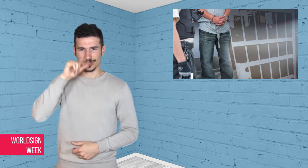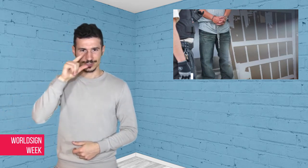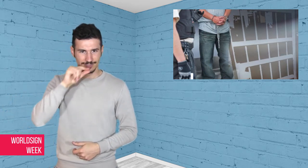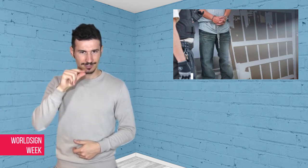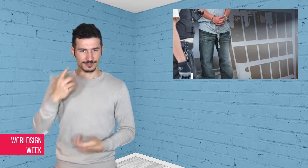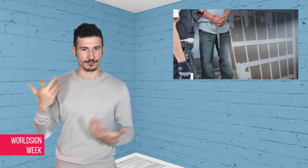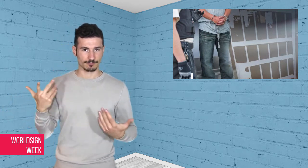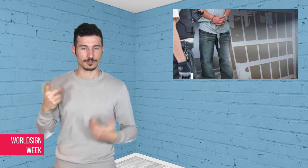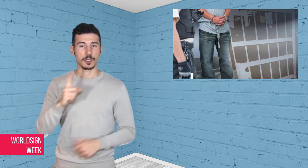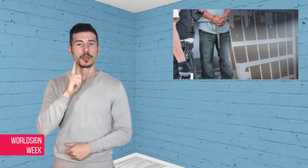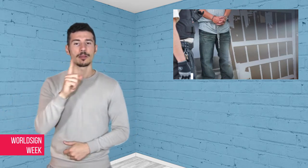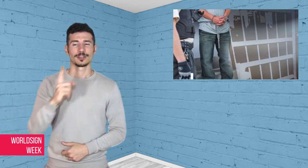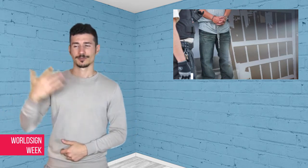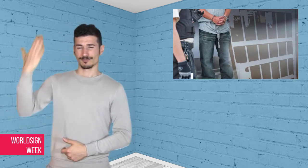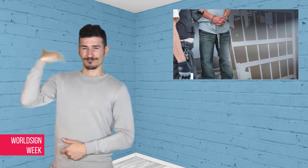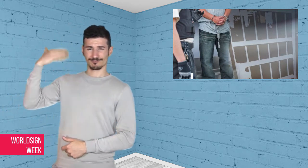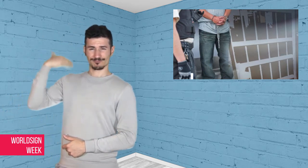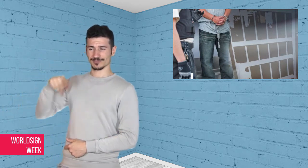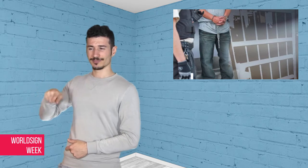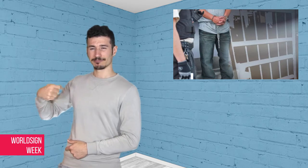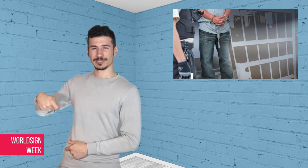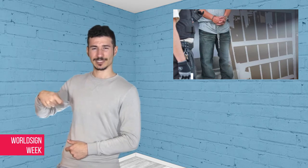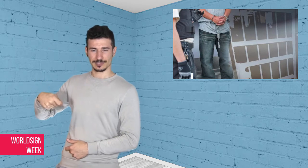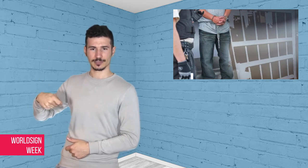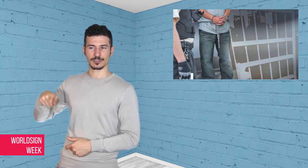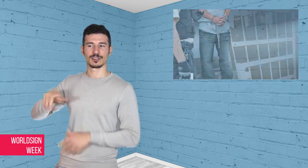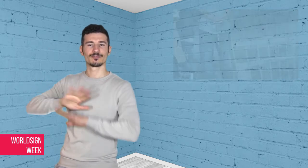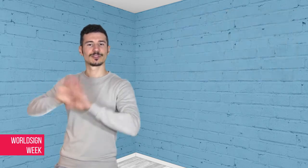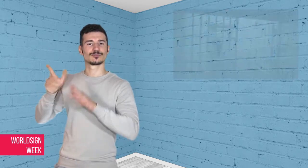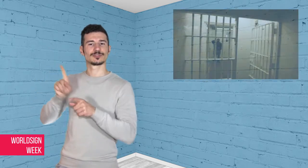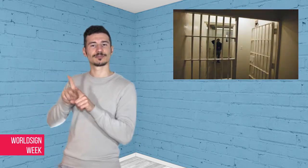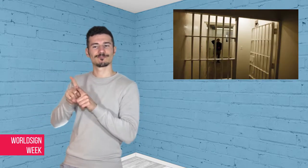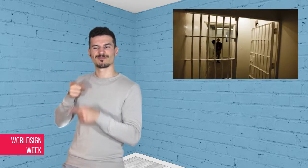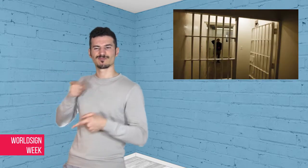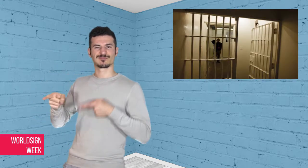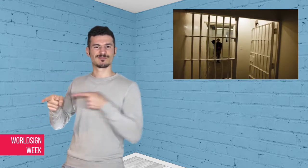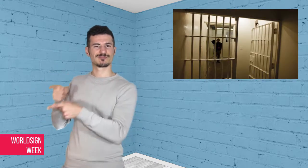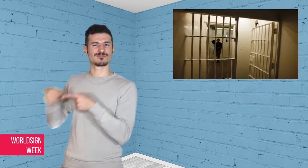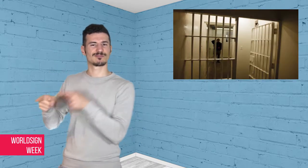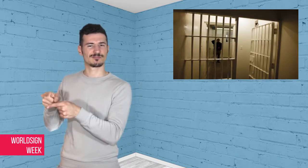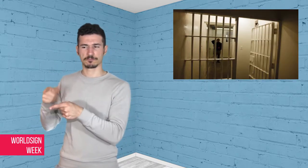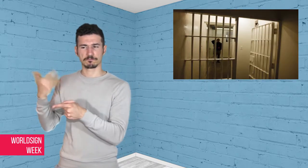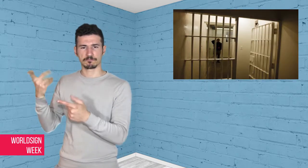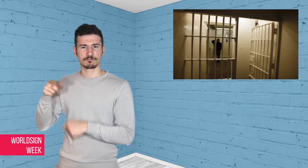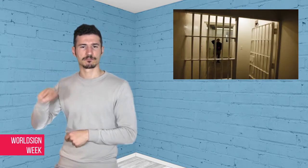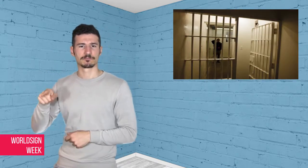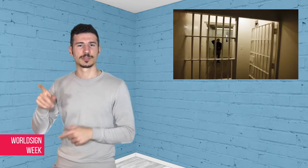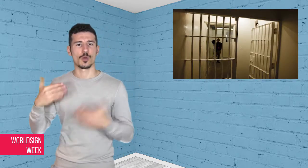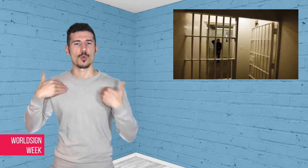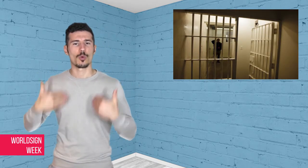violations in the past. As Chechnya is